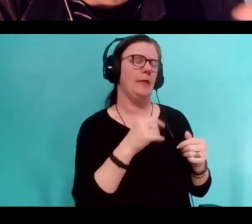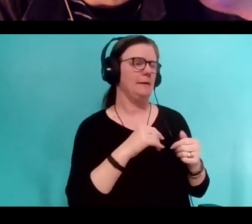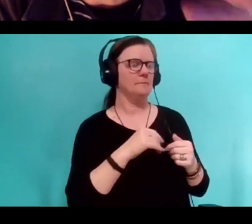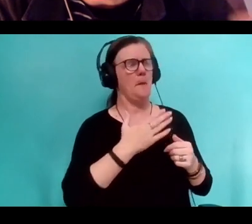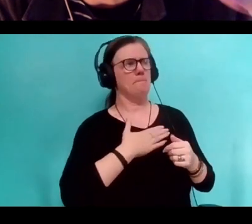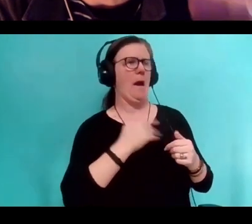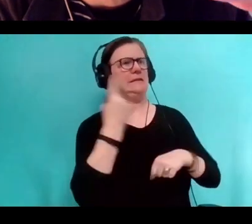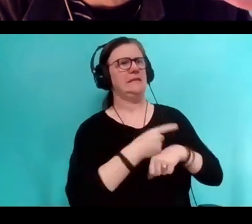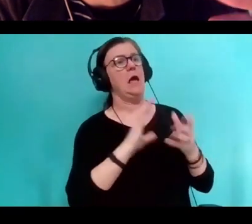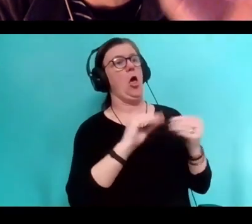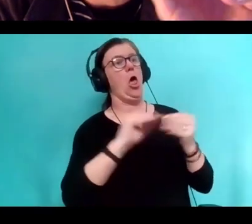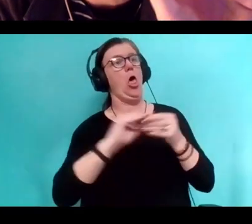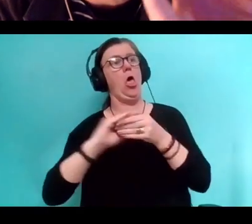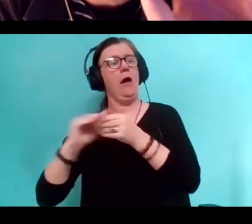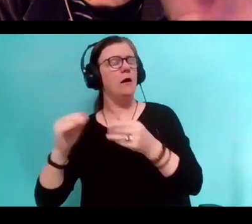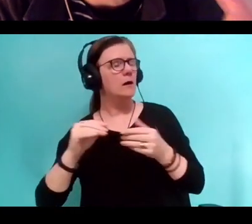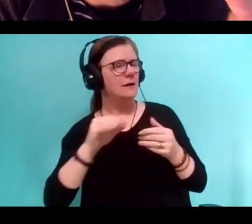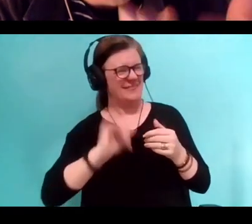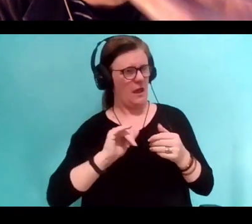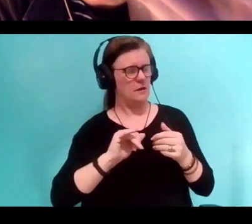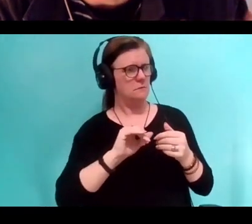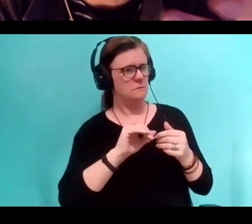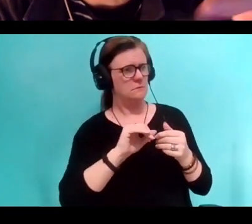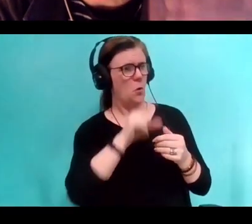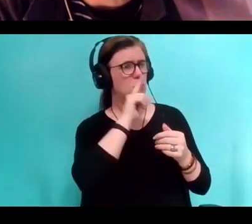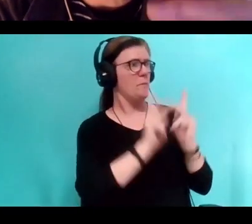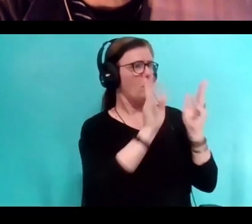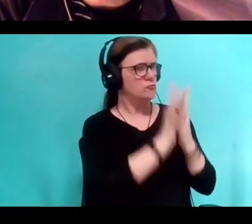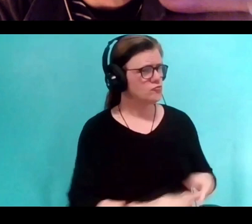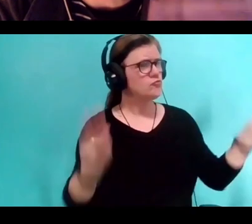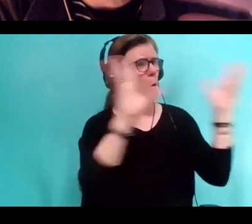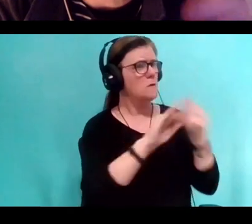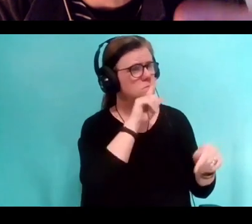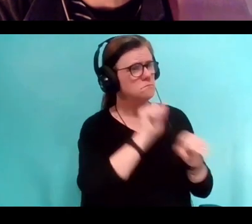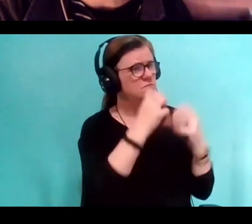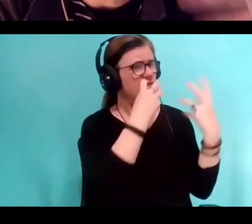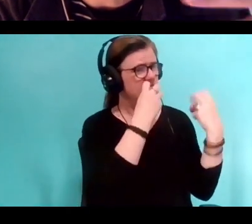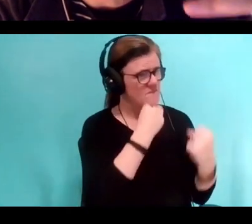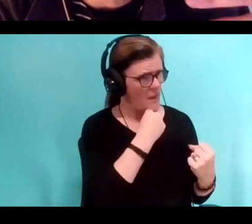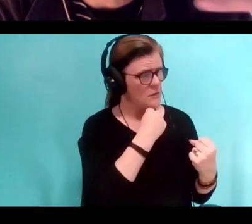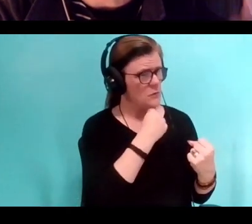a middle, an end, a punchline, if these were valued. And if perhaps you imbibe this